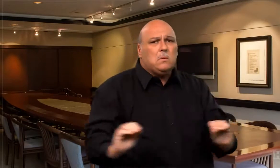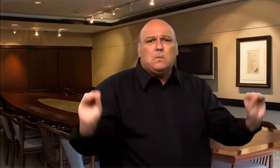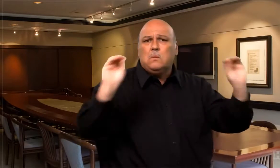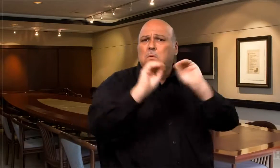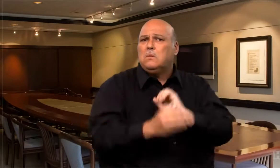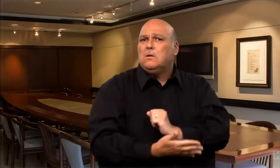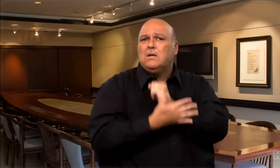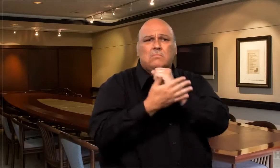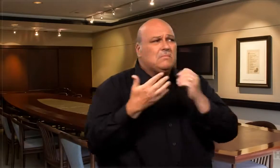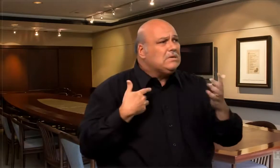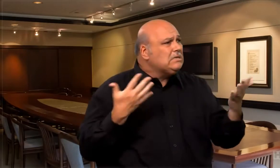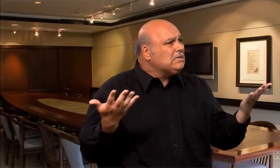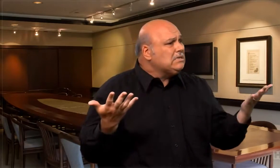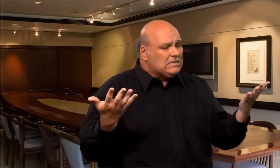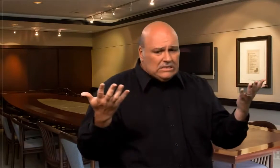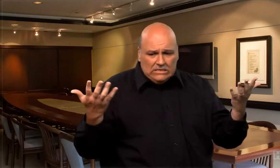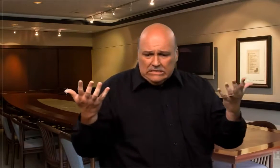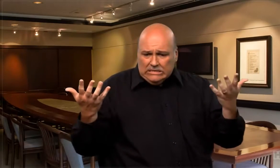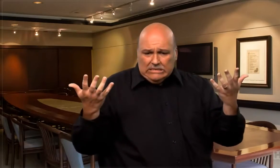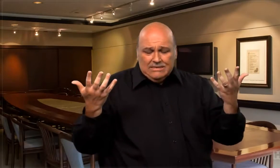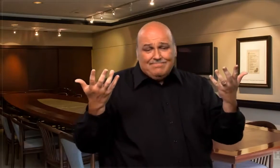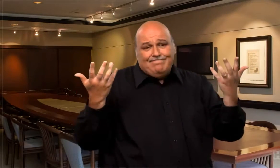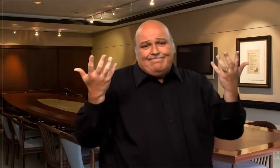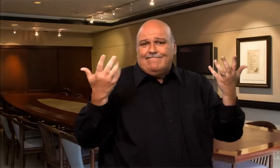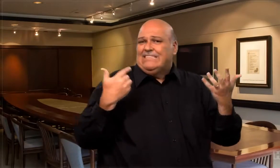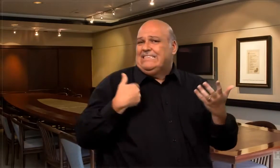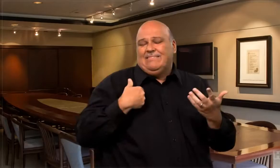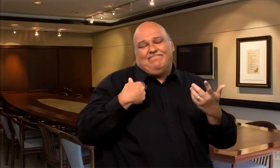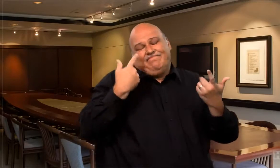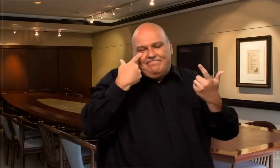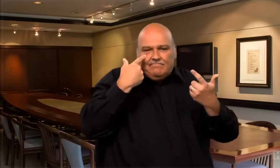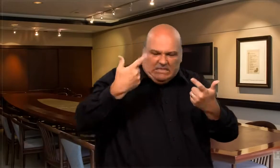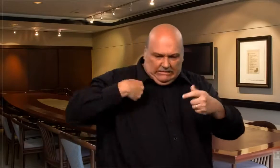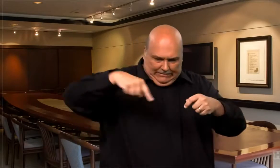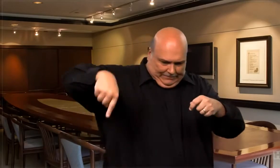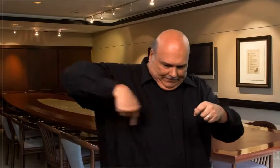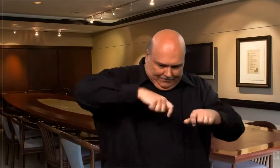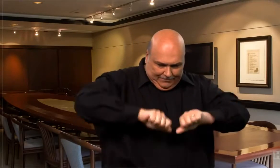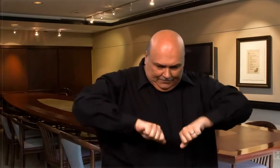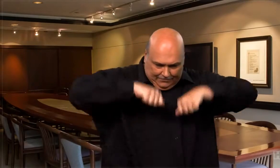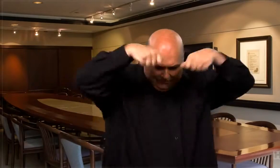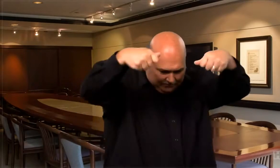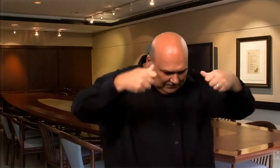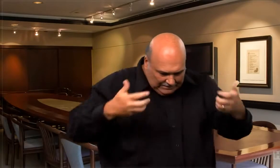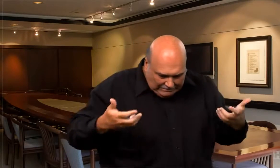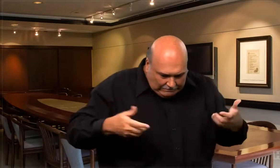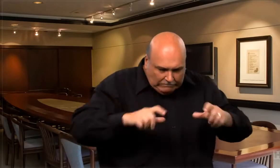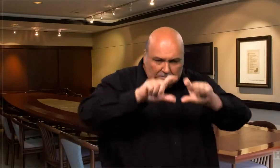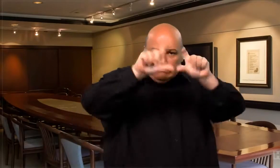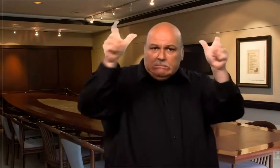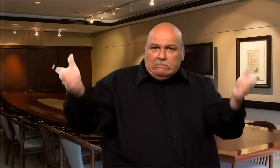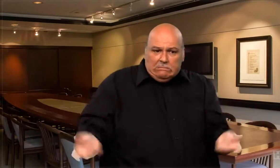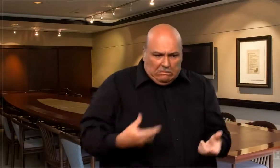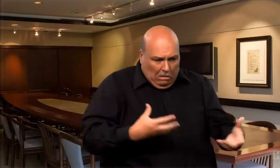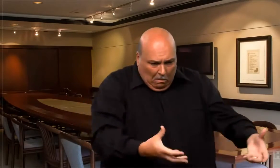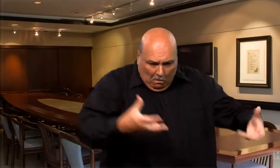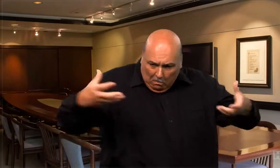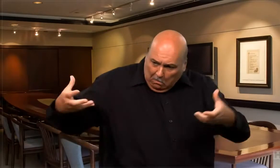This left me with no choice, I decided to give it a shot and took out the spare tire and began to remove the bolts on the tire so that